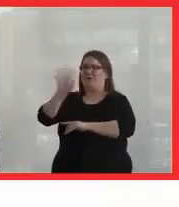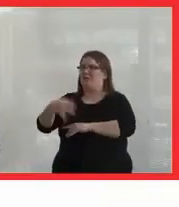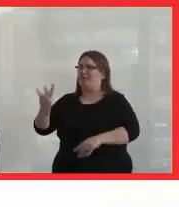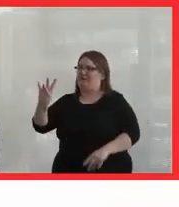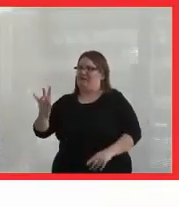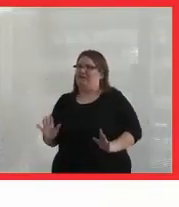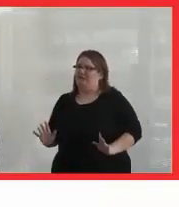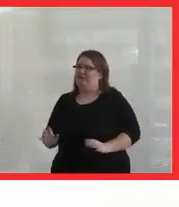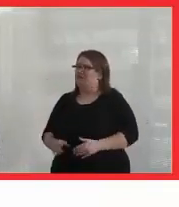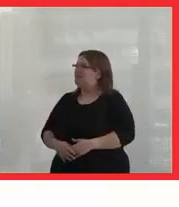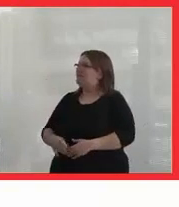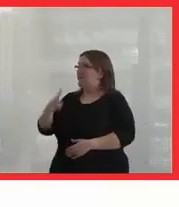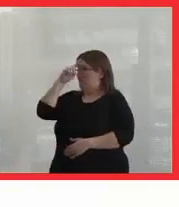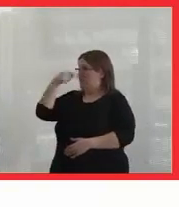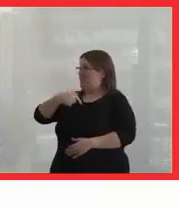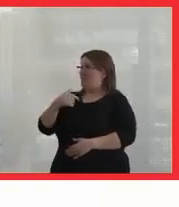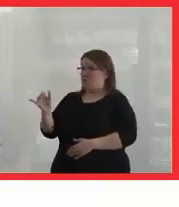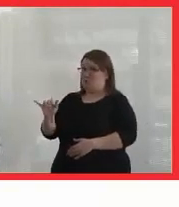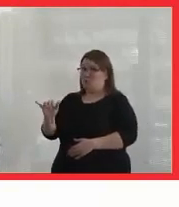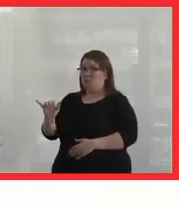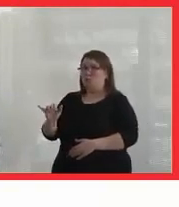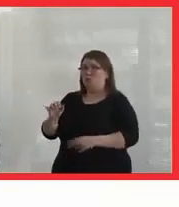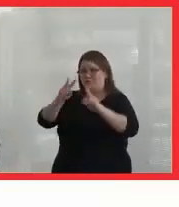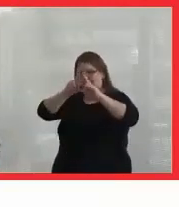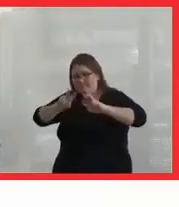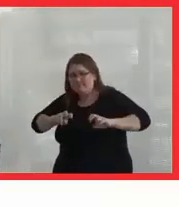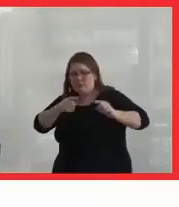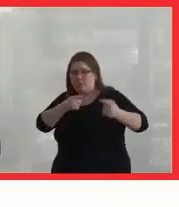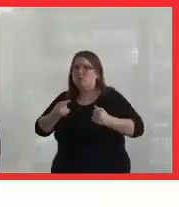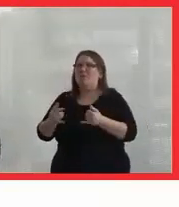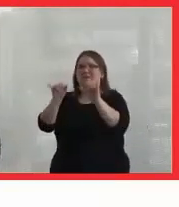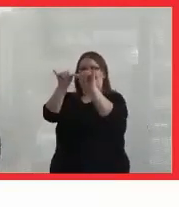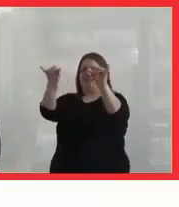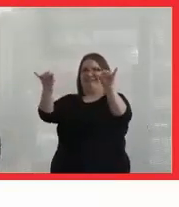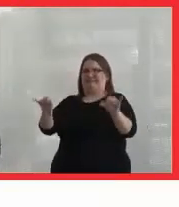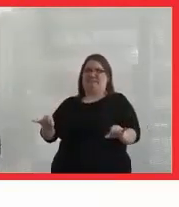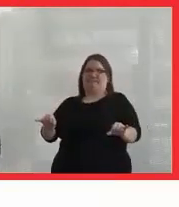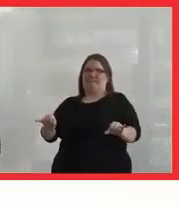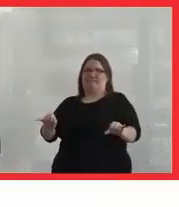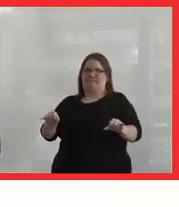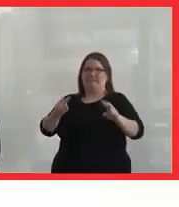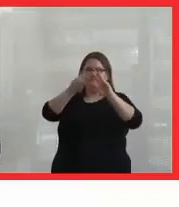I think for me it's also looking at what we do here systemically. It's looking at barriers.